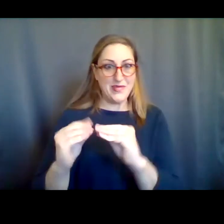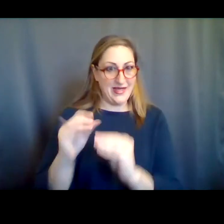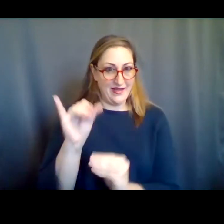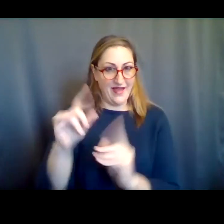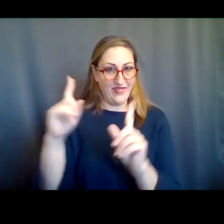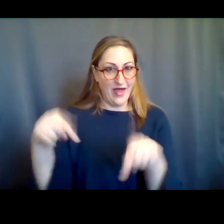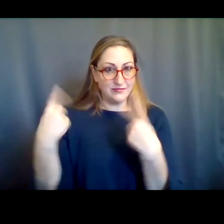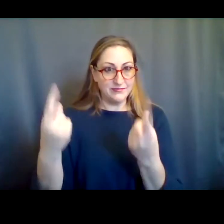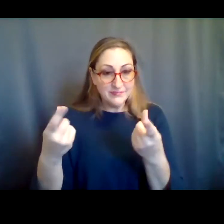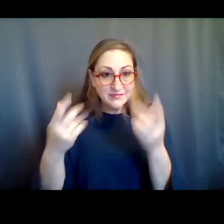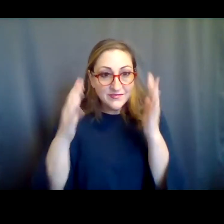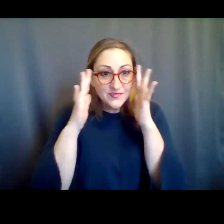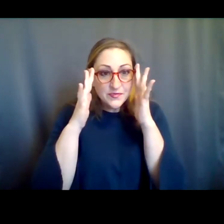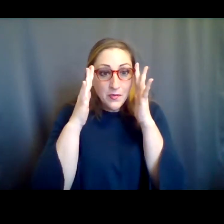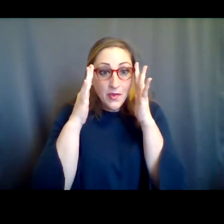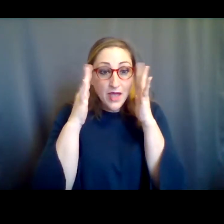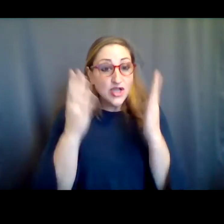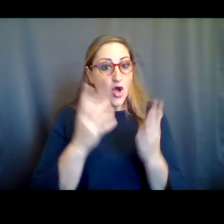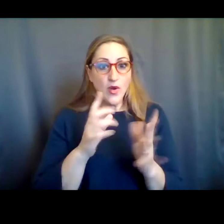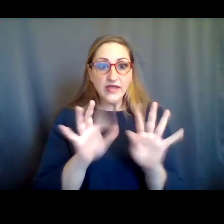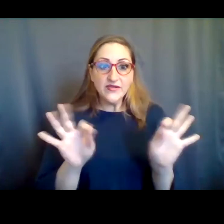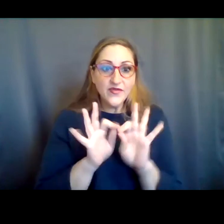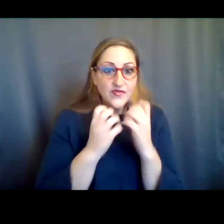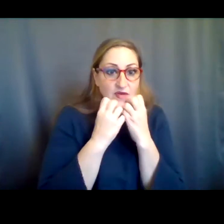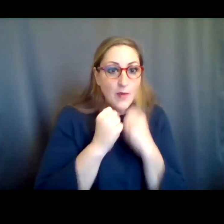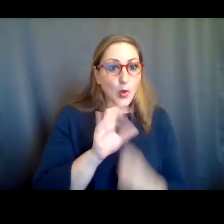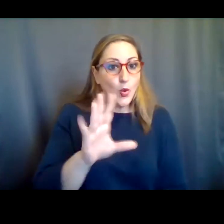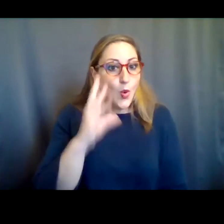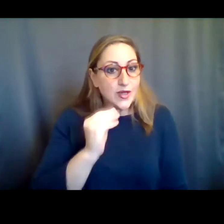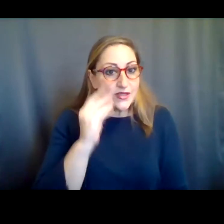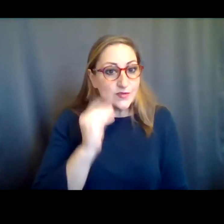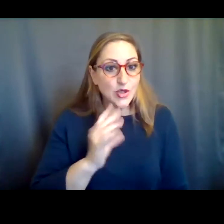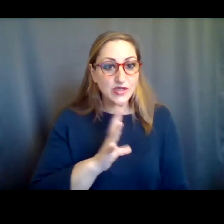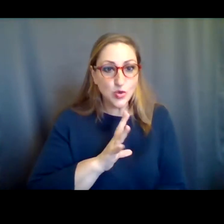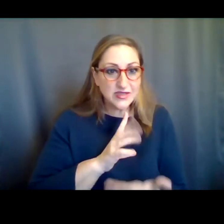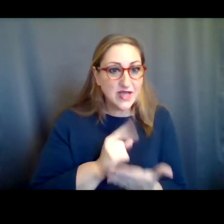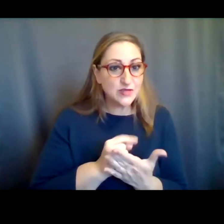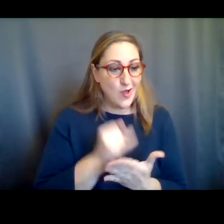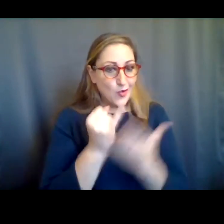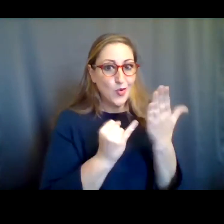valuable to offer your testimony of your experiences as an arts worker. The